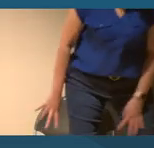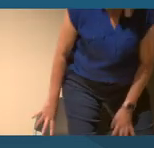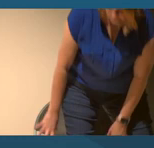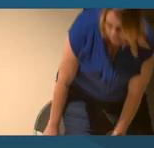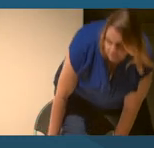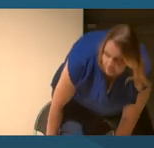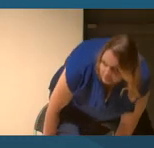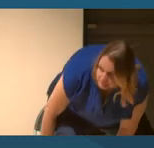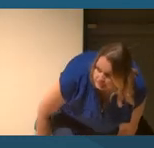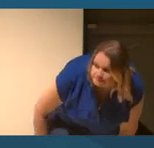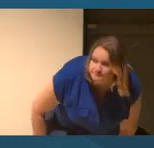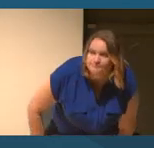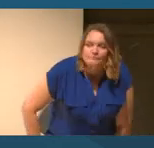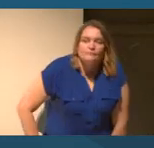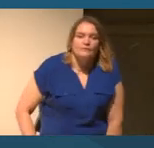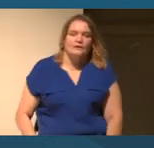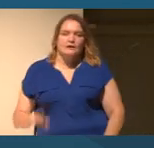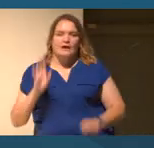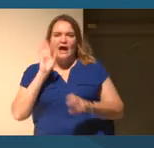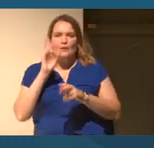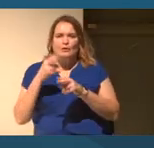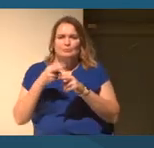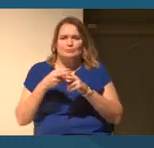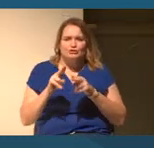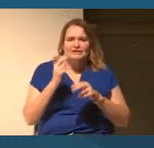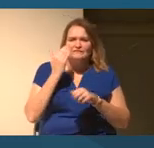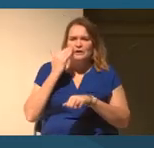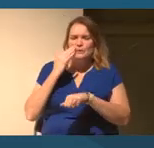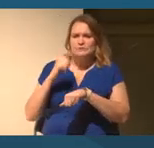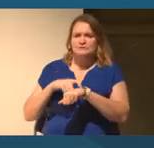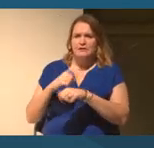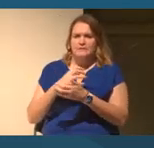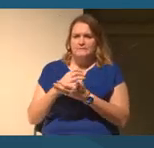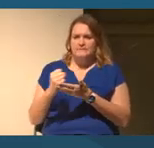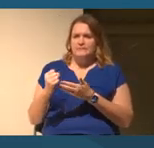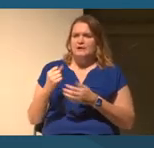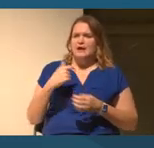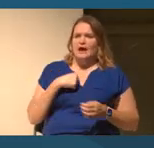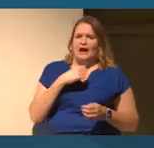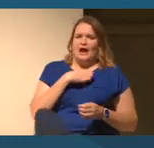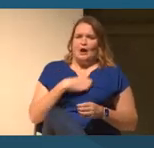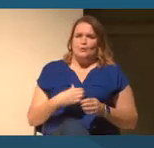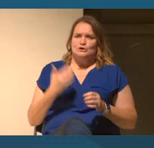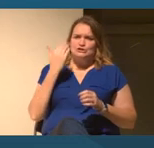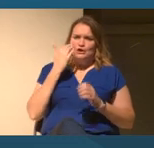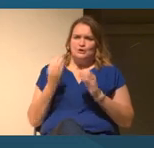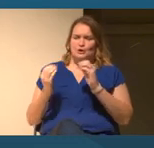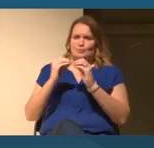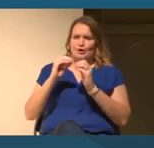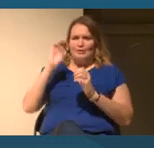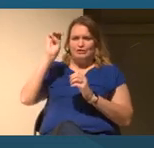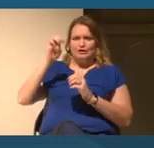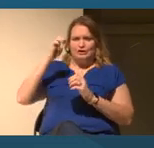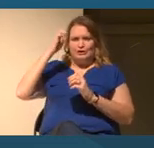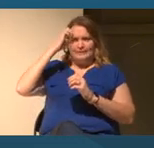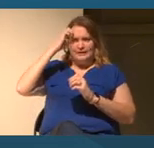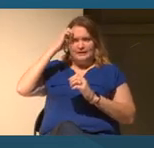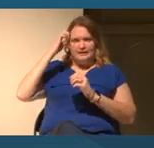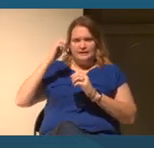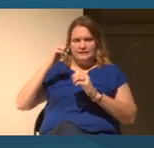I wish I knew more about the history of American empire in the Philippines growing up. That's where my family was originally from. Fine too.